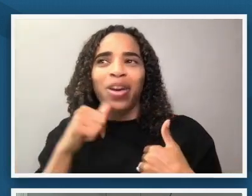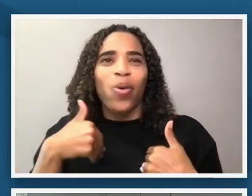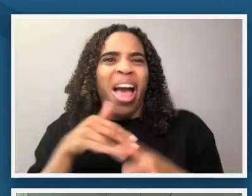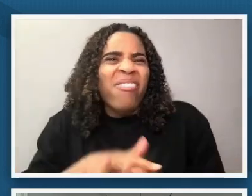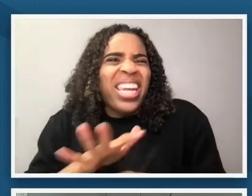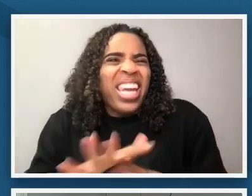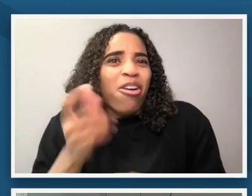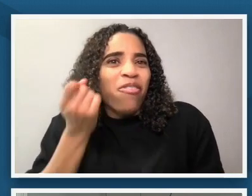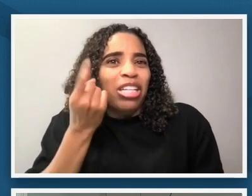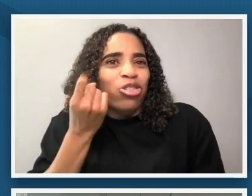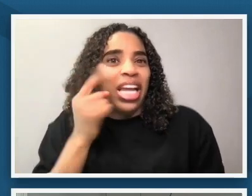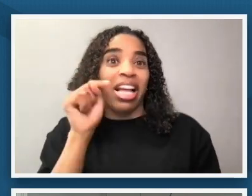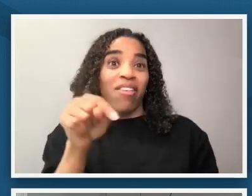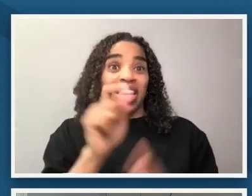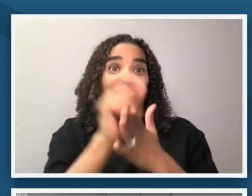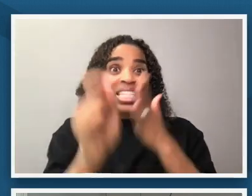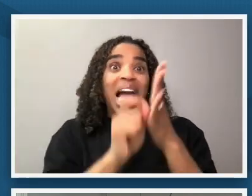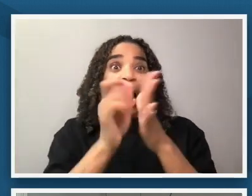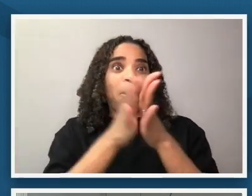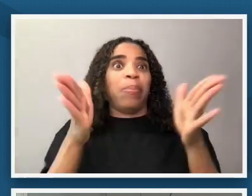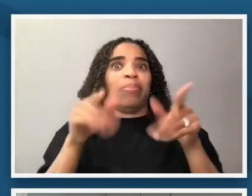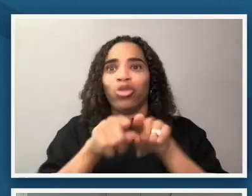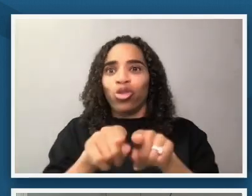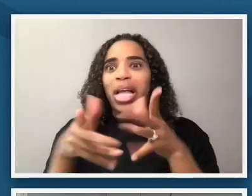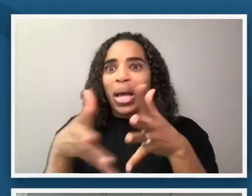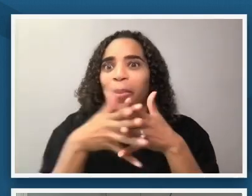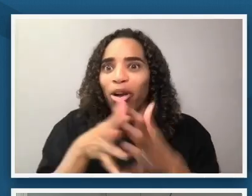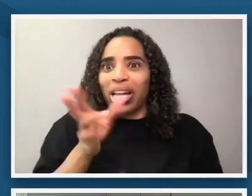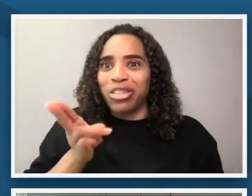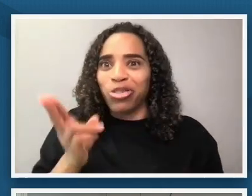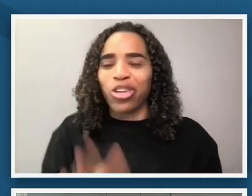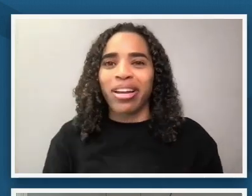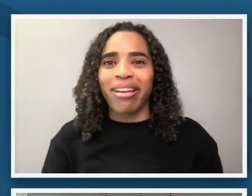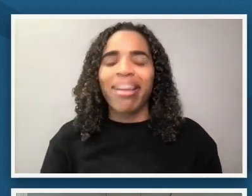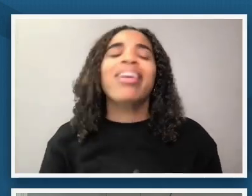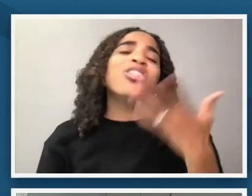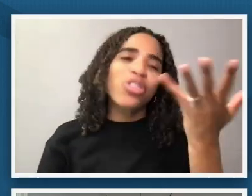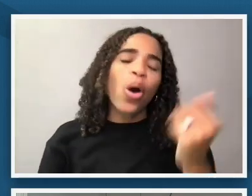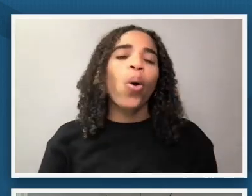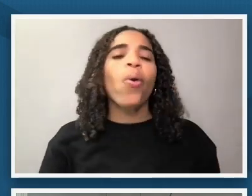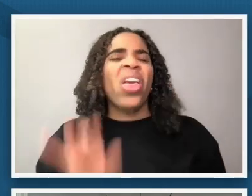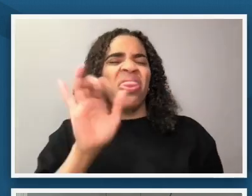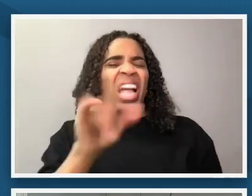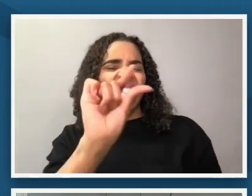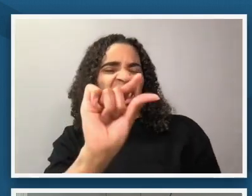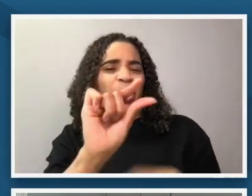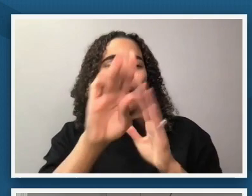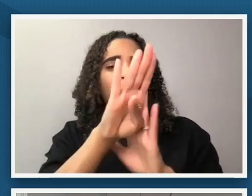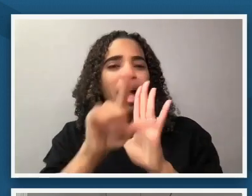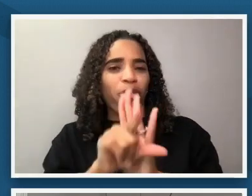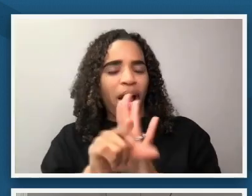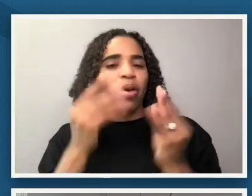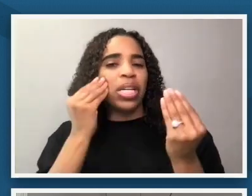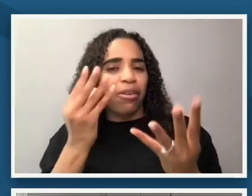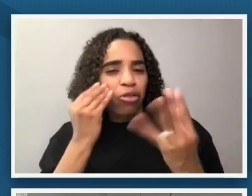period in american history so um i just wanted to give a little bit of background information that winslow